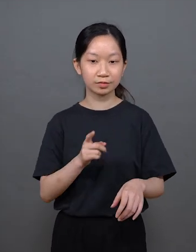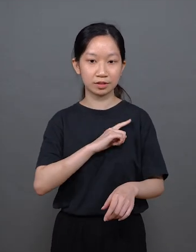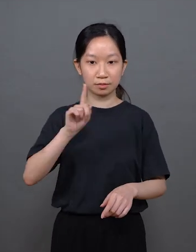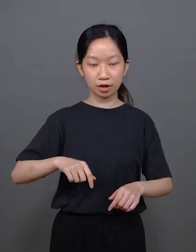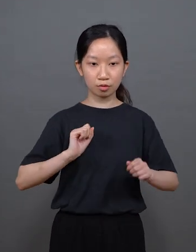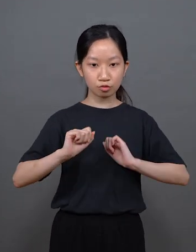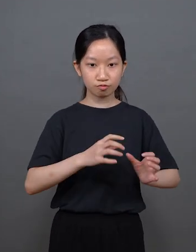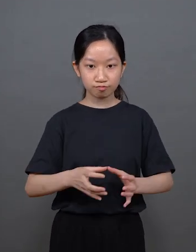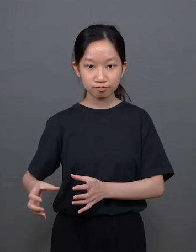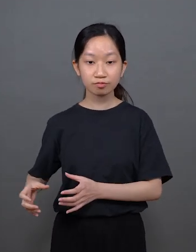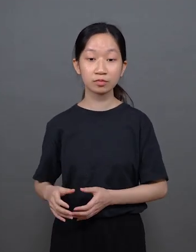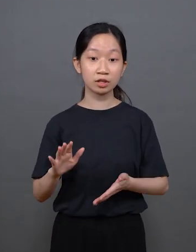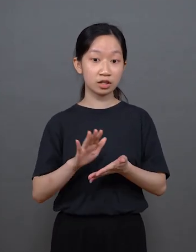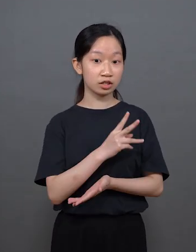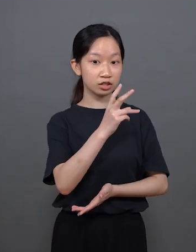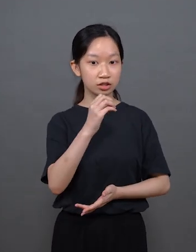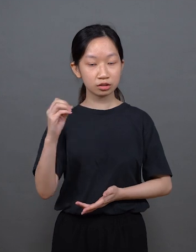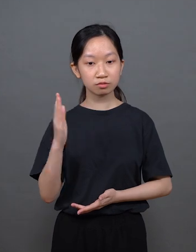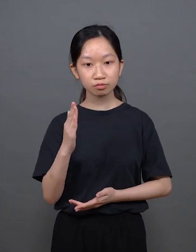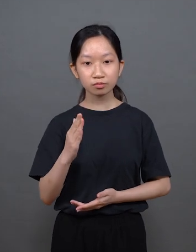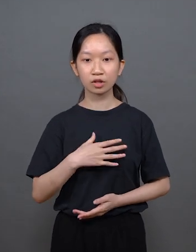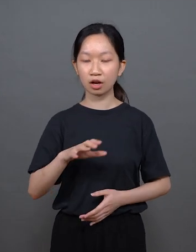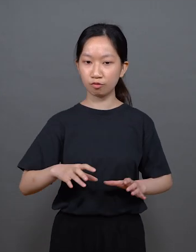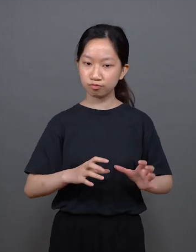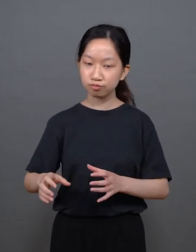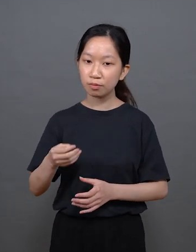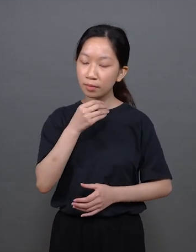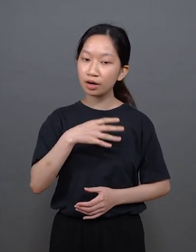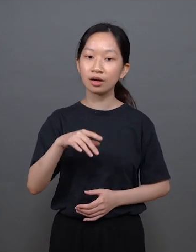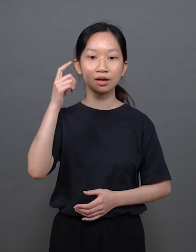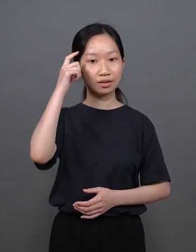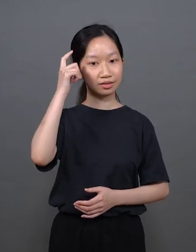Around 2000, after organising a couple of shows